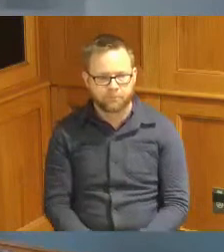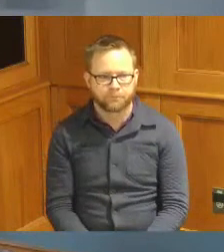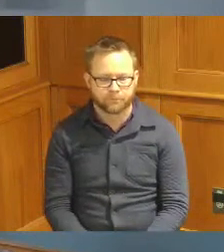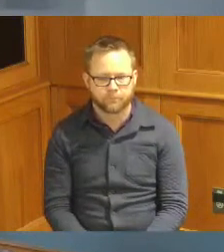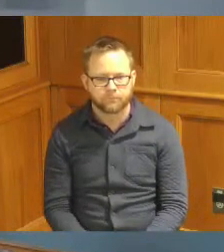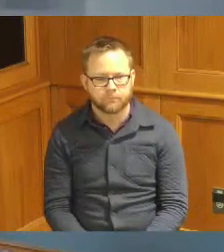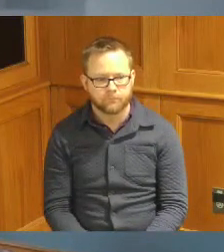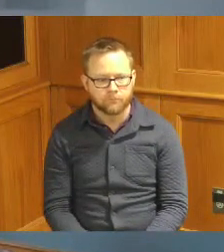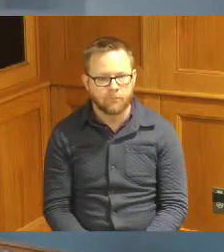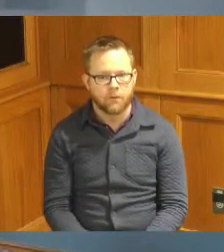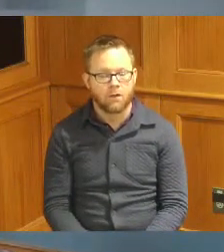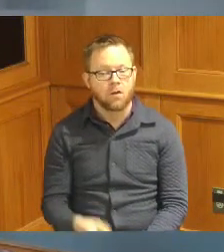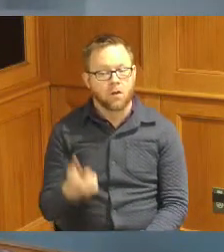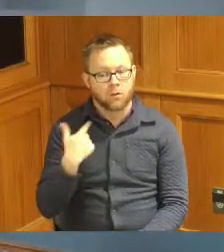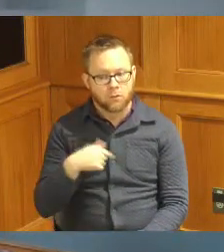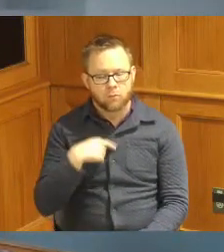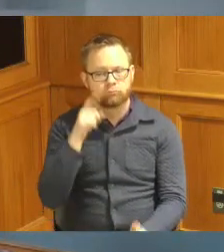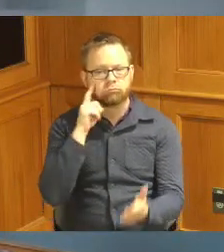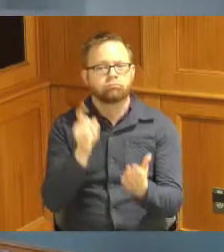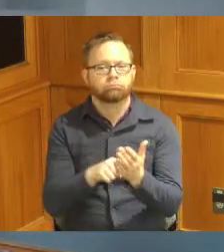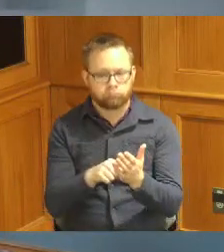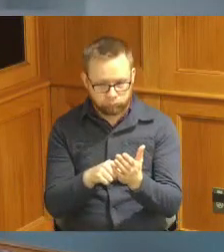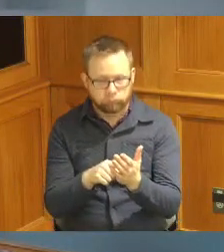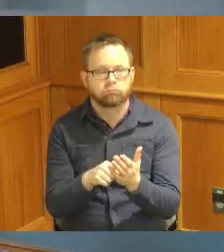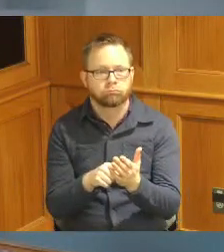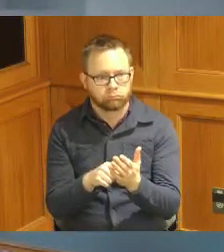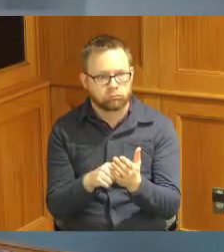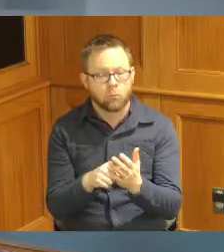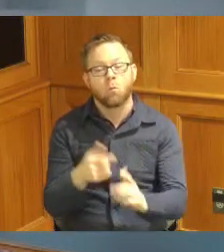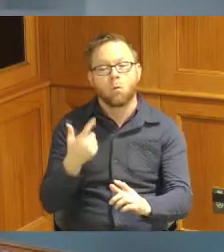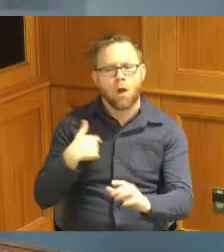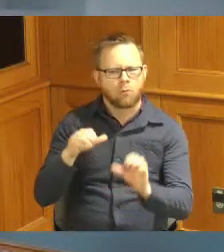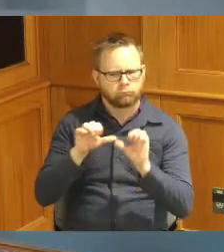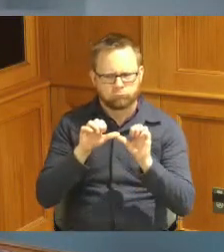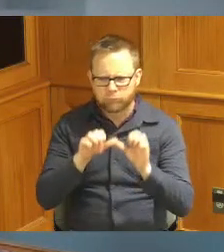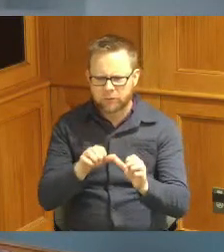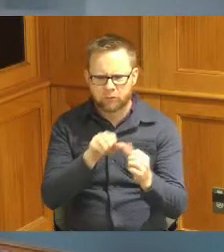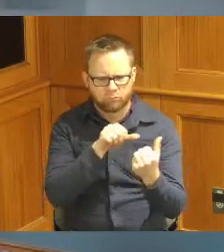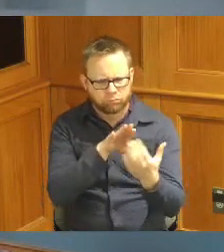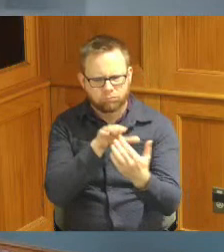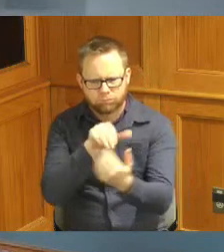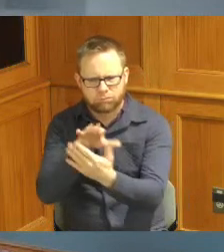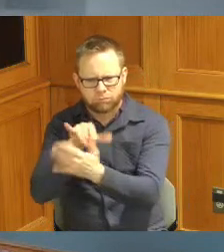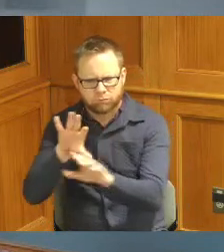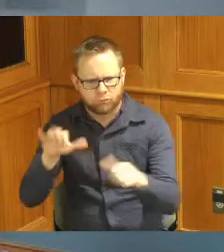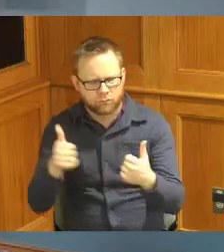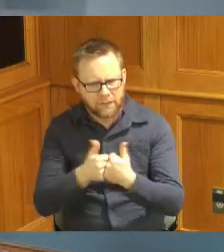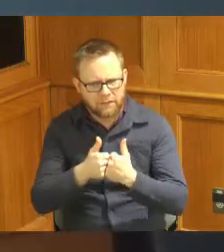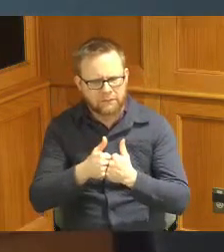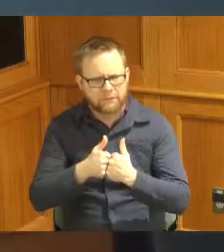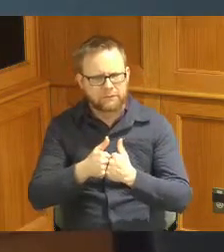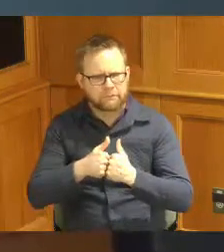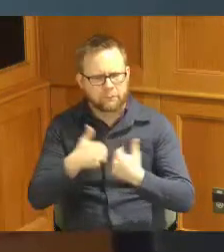and whereas we recognize and whereas we continue to face extraordinary challenges including Global